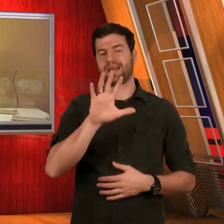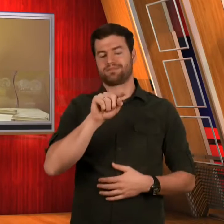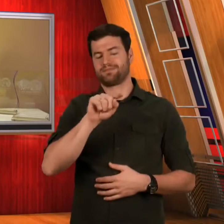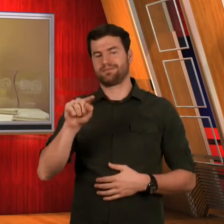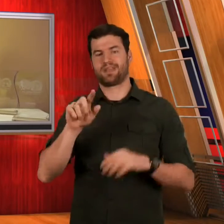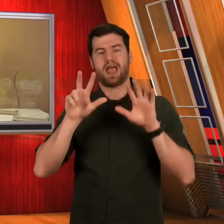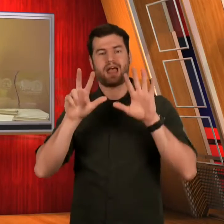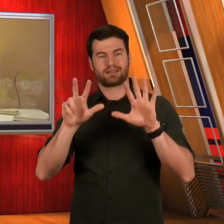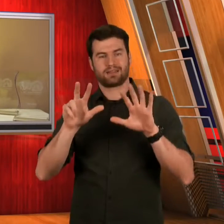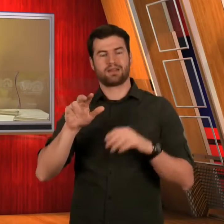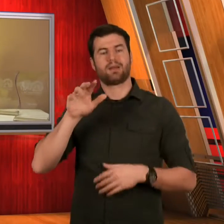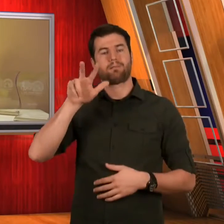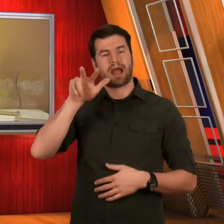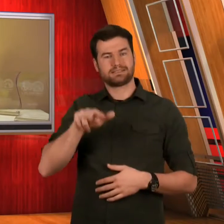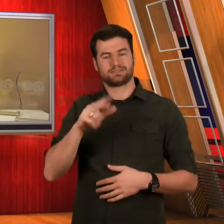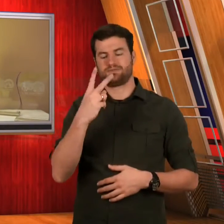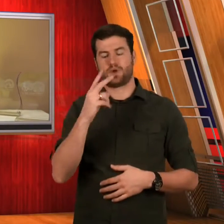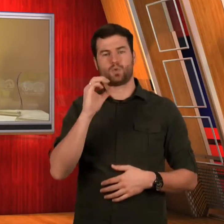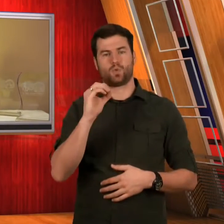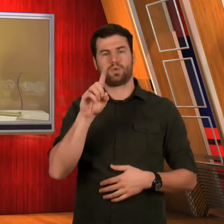will be in Torino, Italy from 5 to 8 March, 2014.